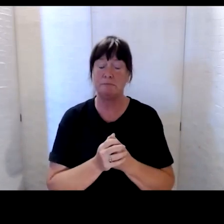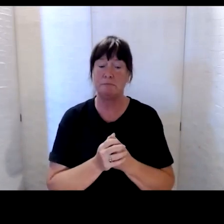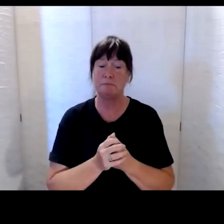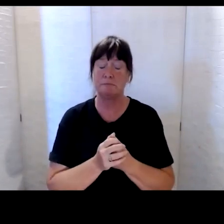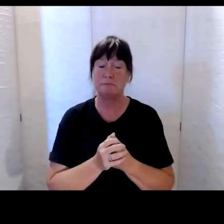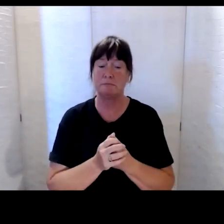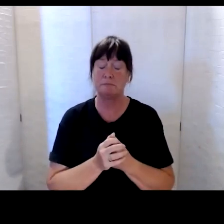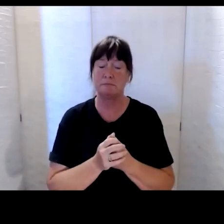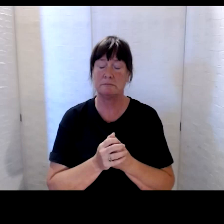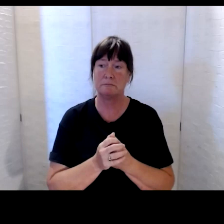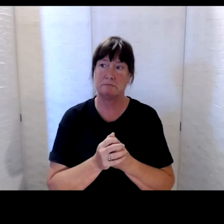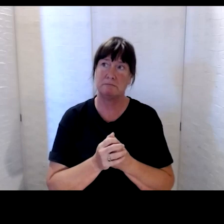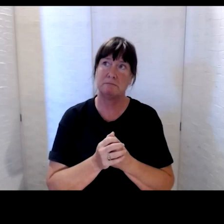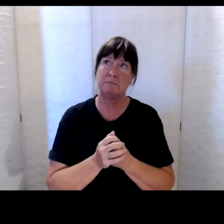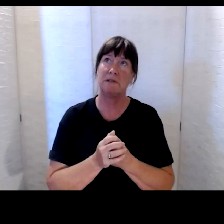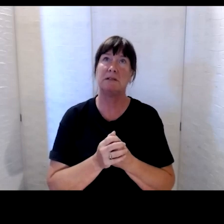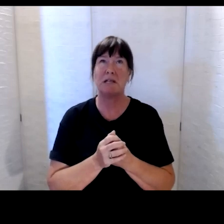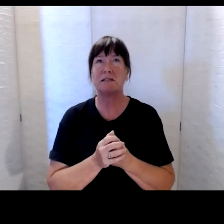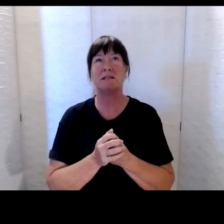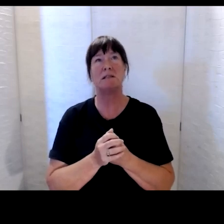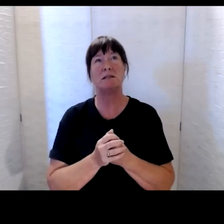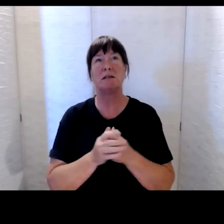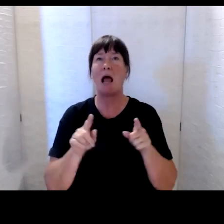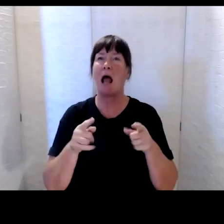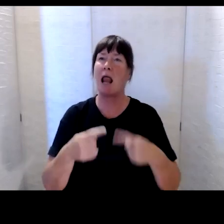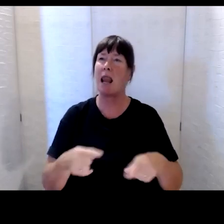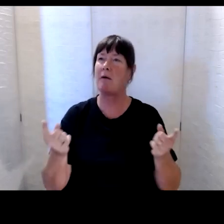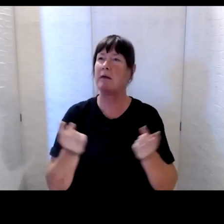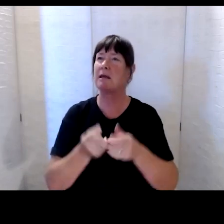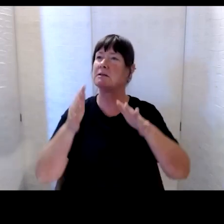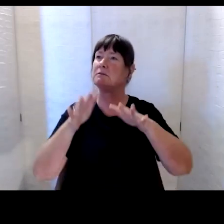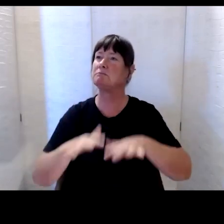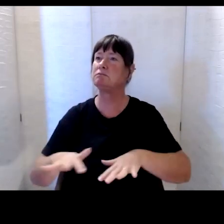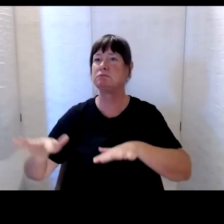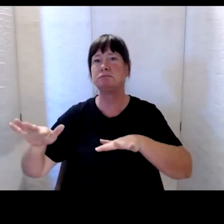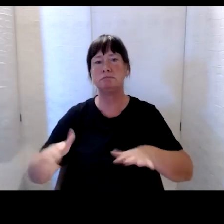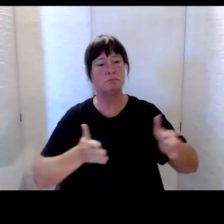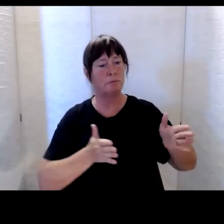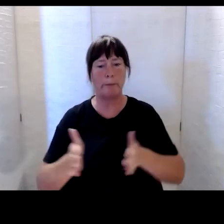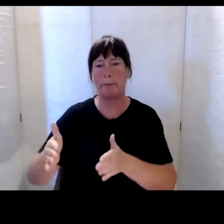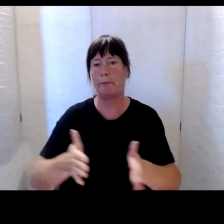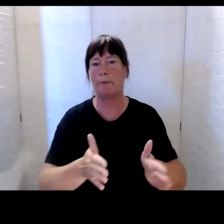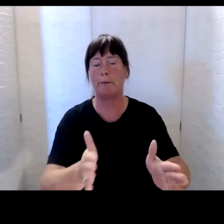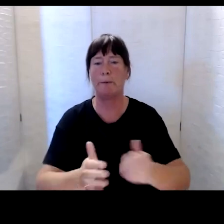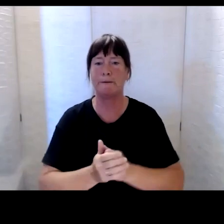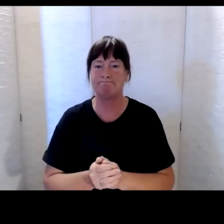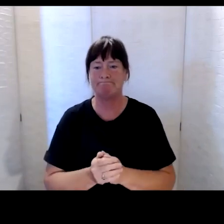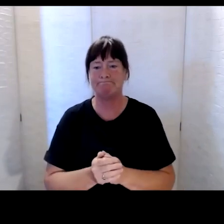Just letting things settle so that we can move on through the night. Kia ora tātou, back to you thanks Prudence.